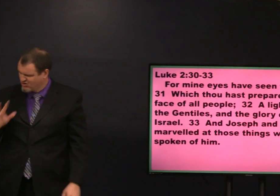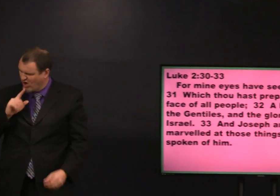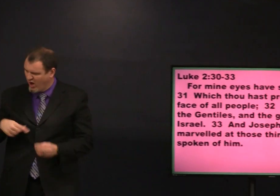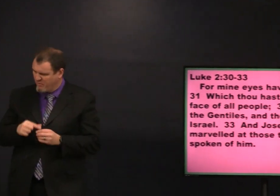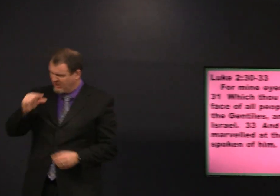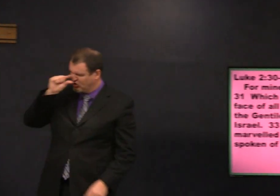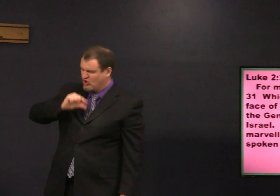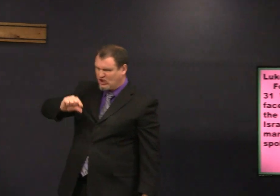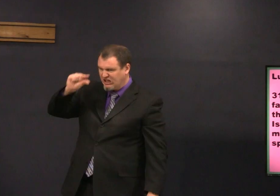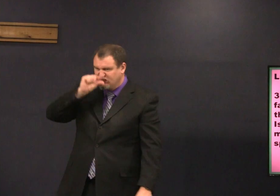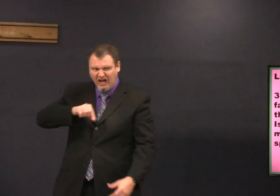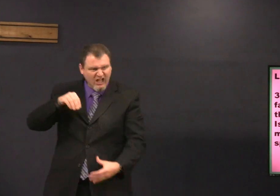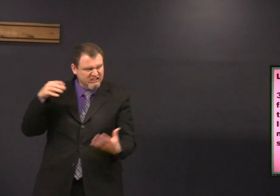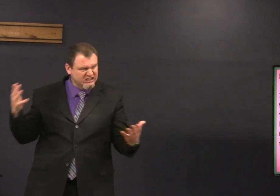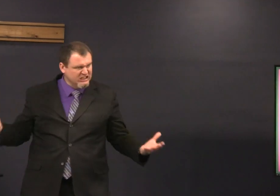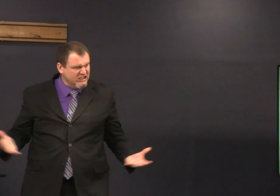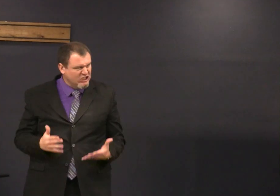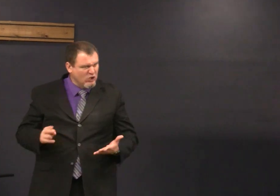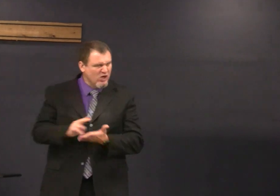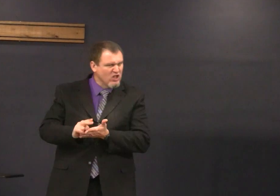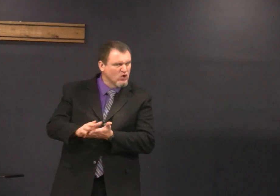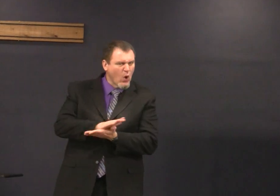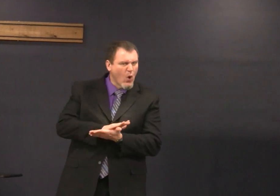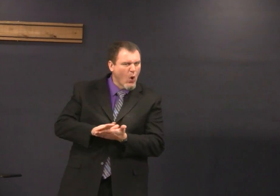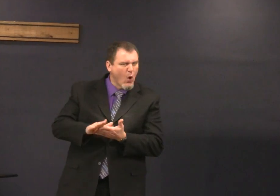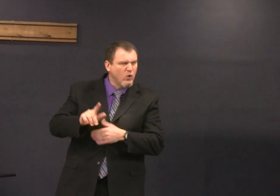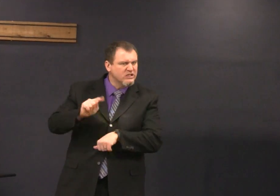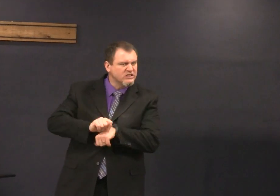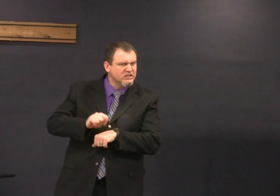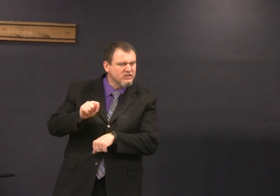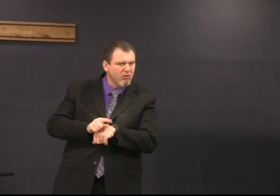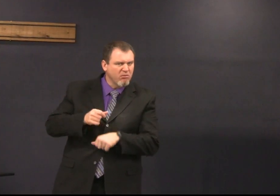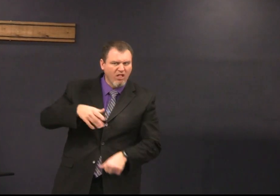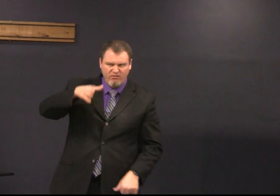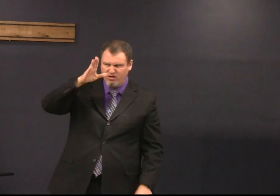him saying blasphemies talking about the Gentiles here in the Holy Temple